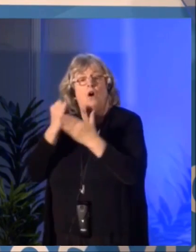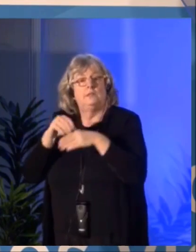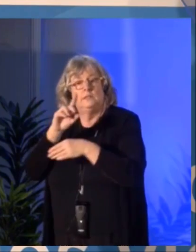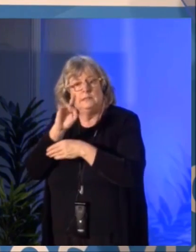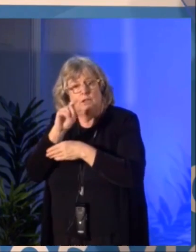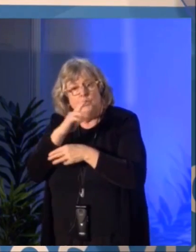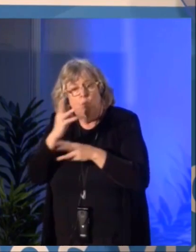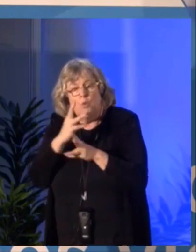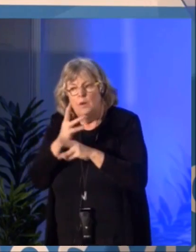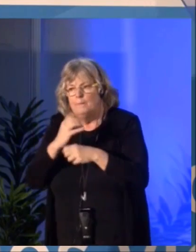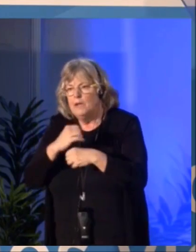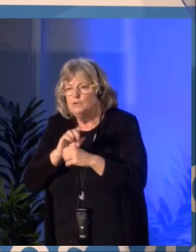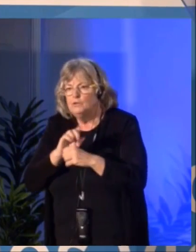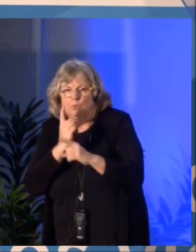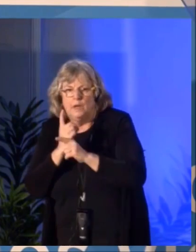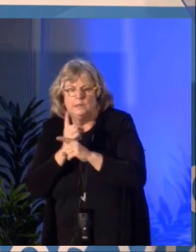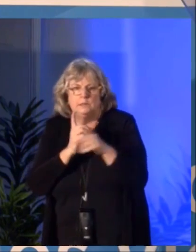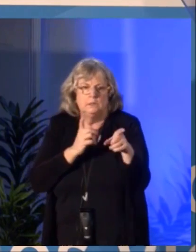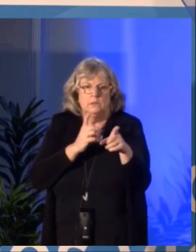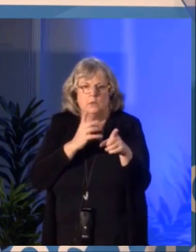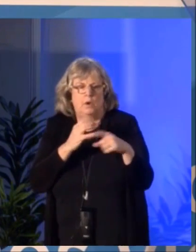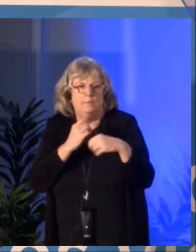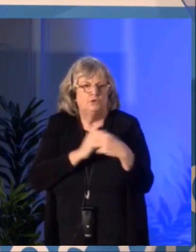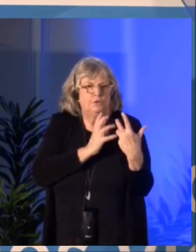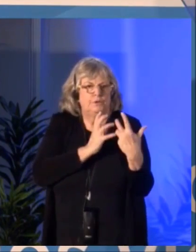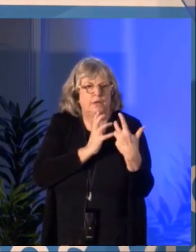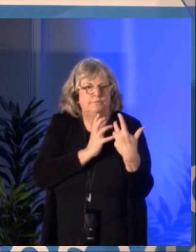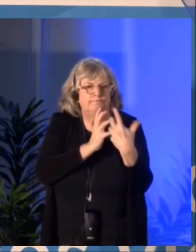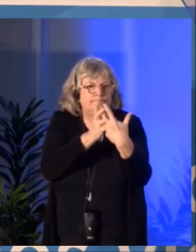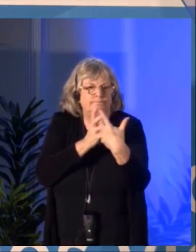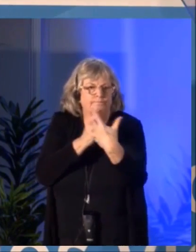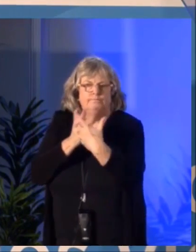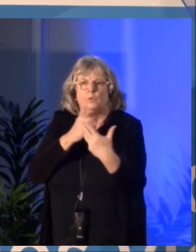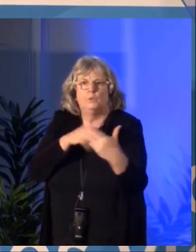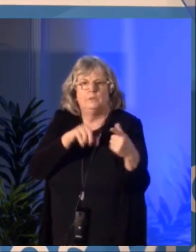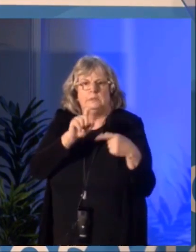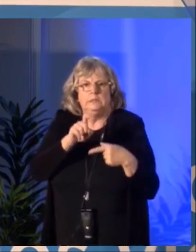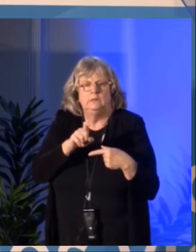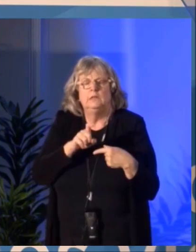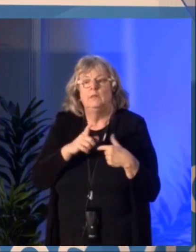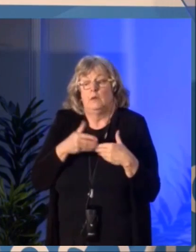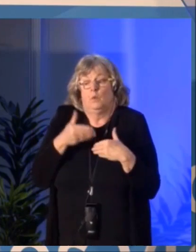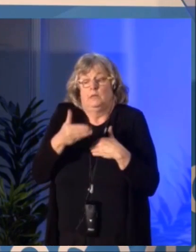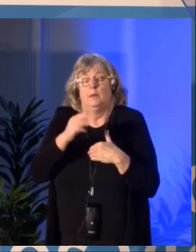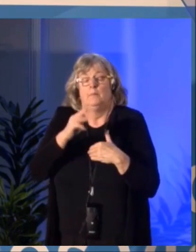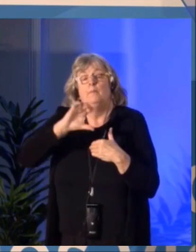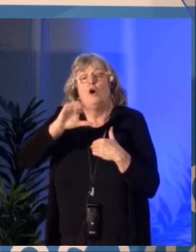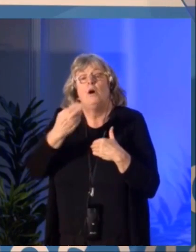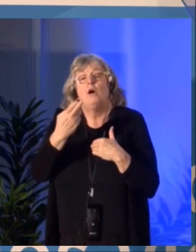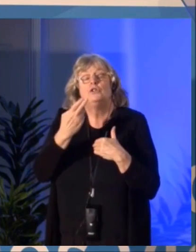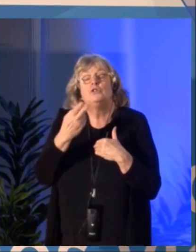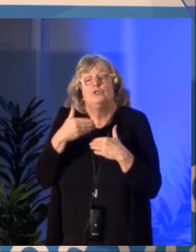This fall we plan to begin funding concrete projects.